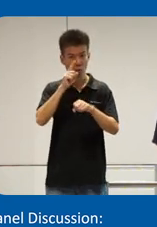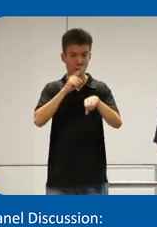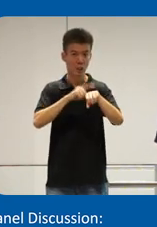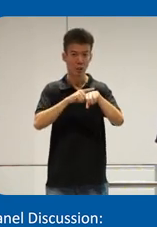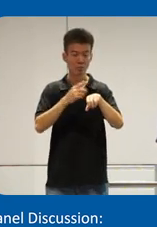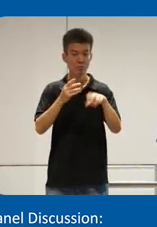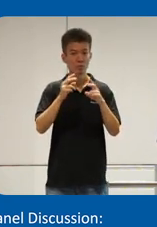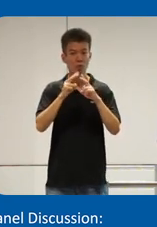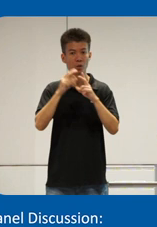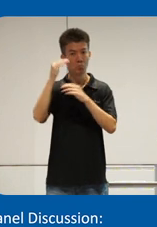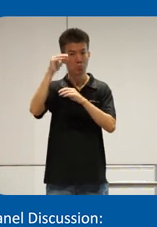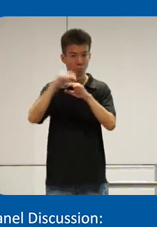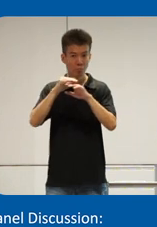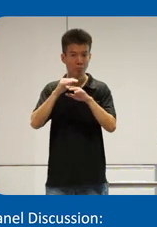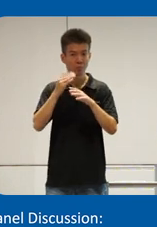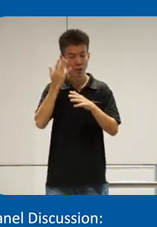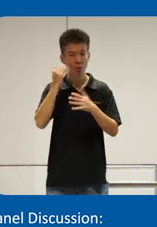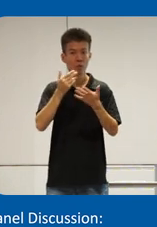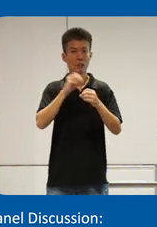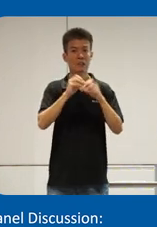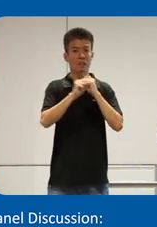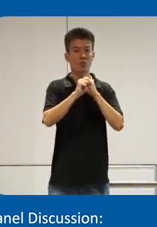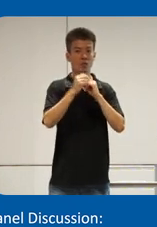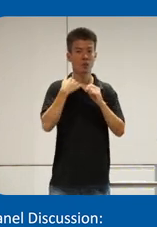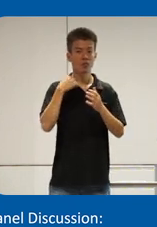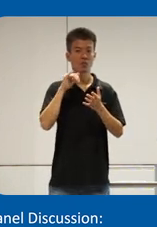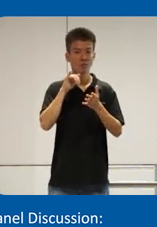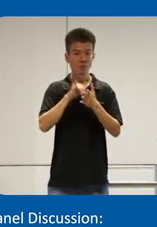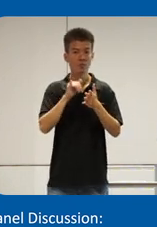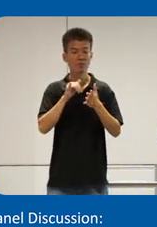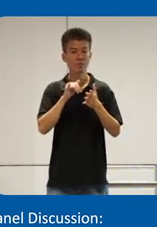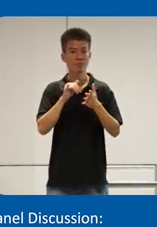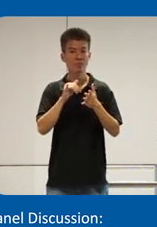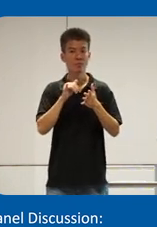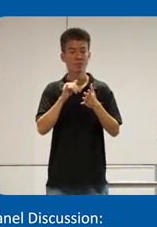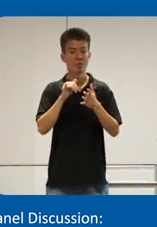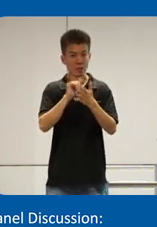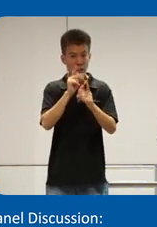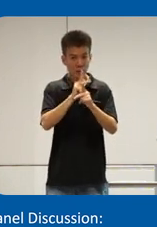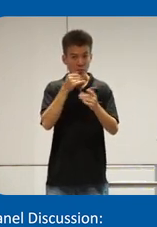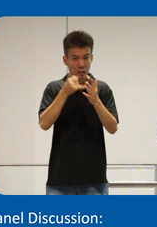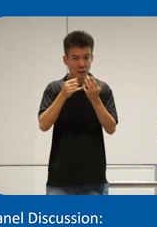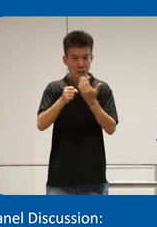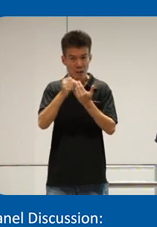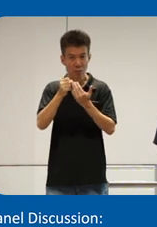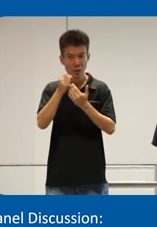very minimum that's why in advertising we have this kiss method keep it simple St now that one